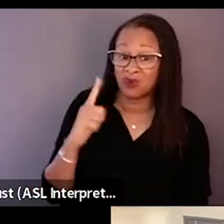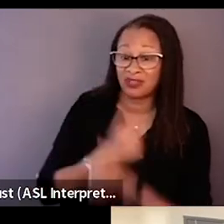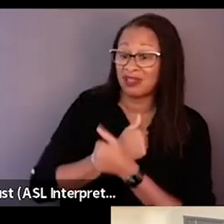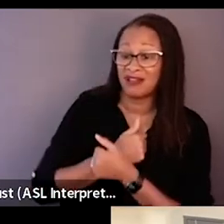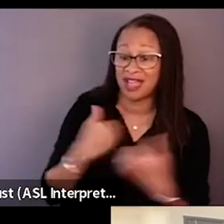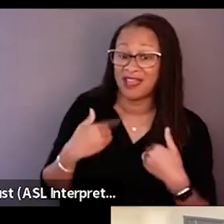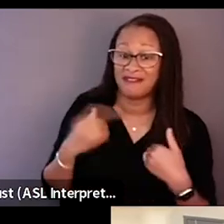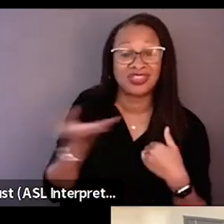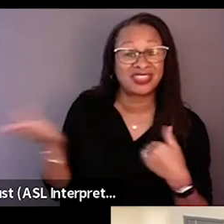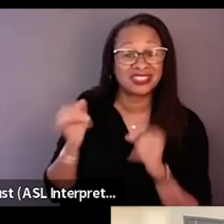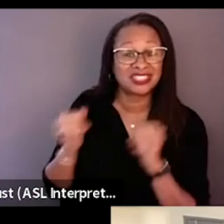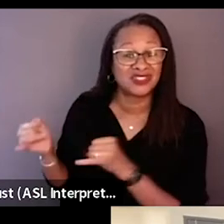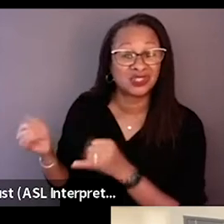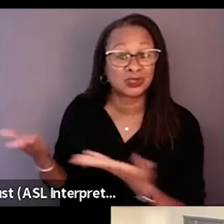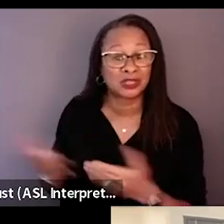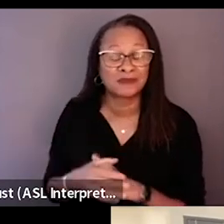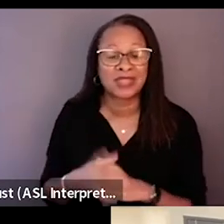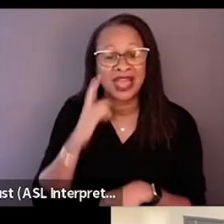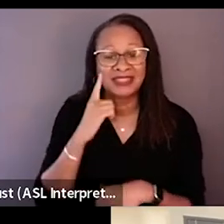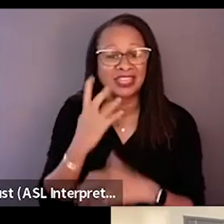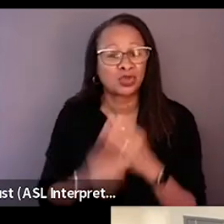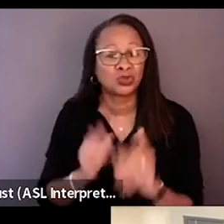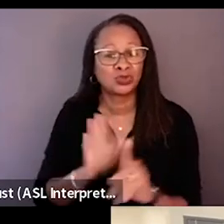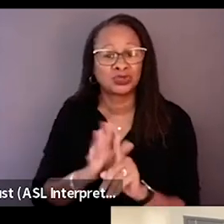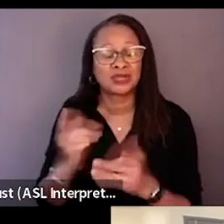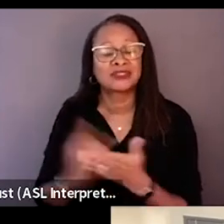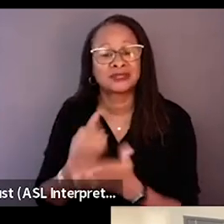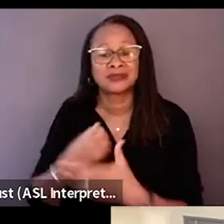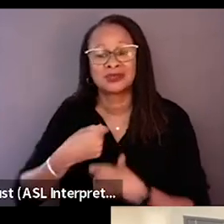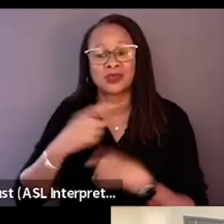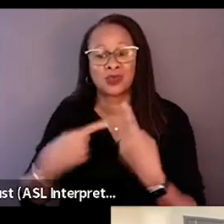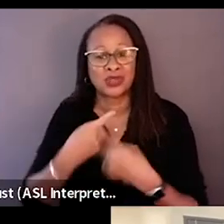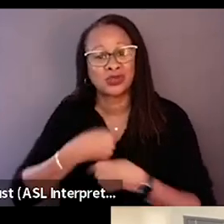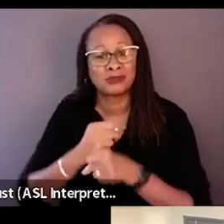So I think you kind of lose yourself sometimes making a film and why you're doing it.